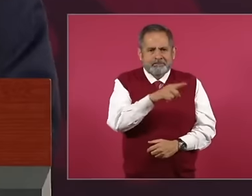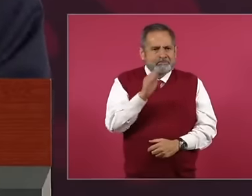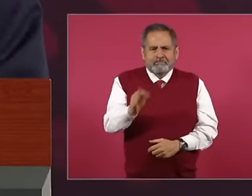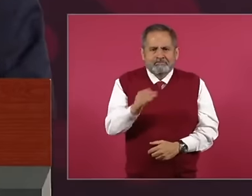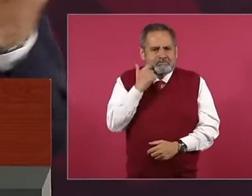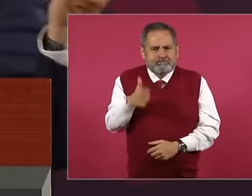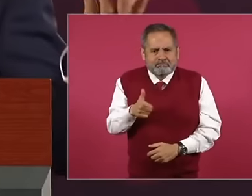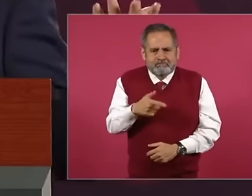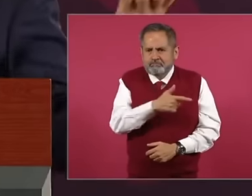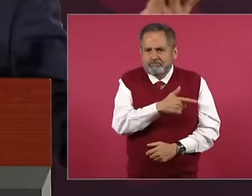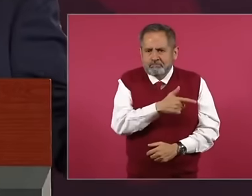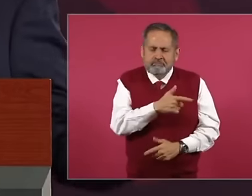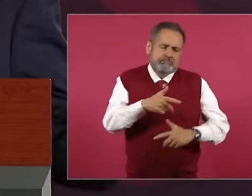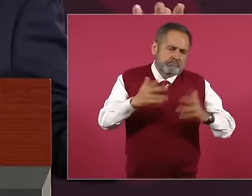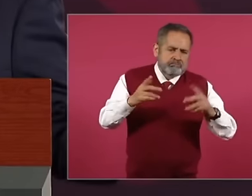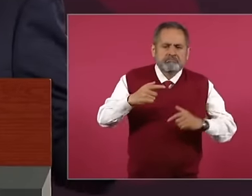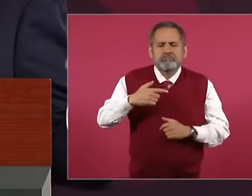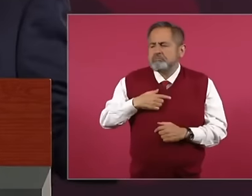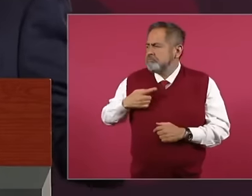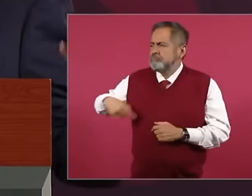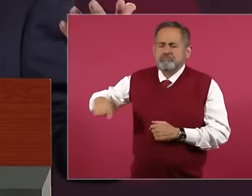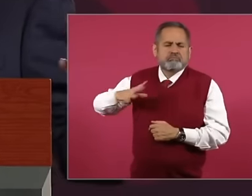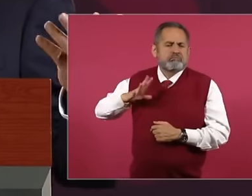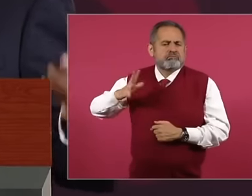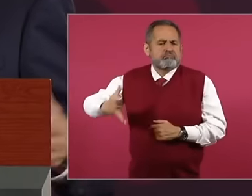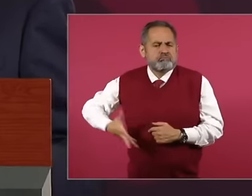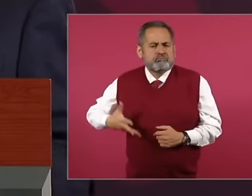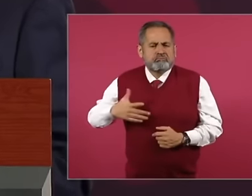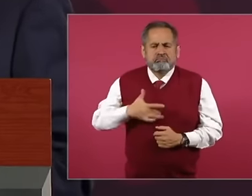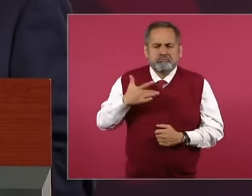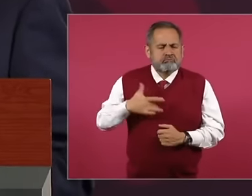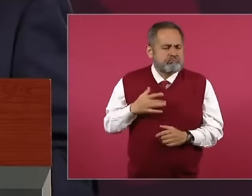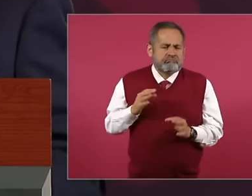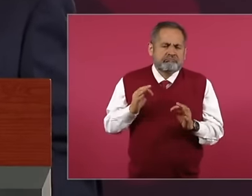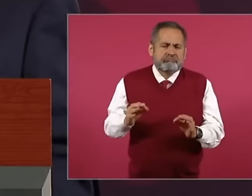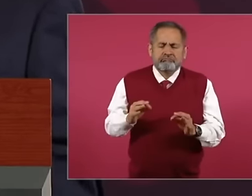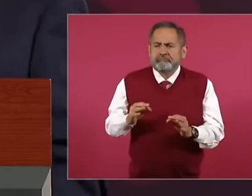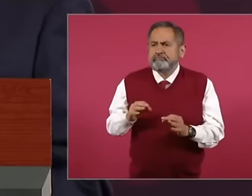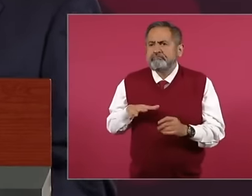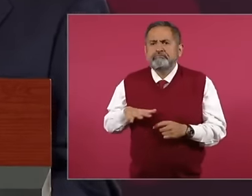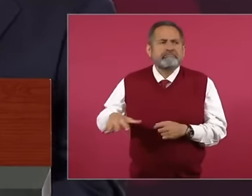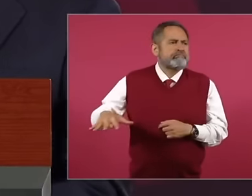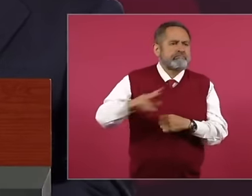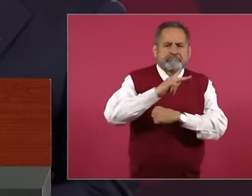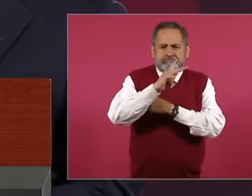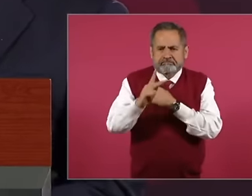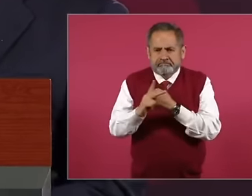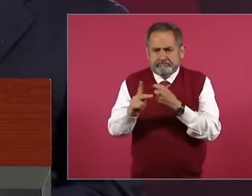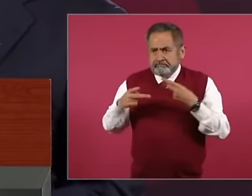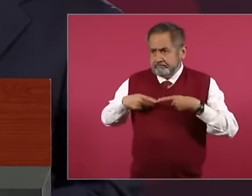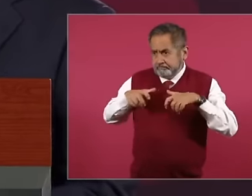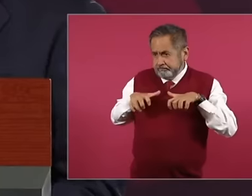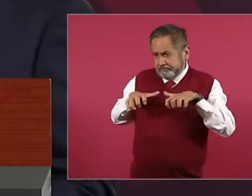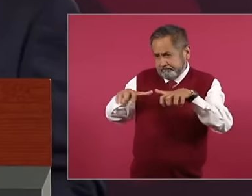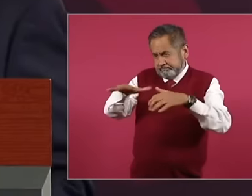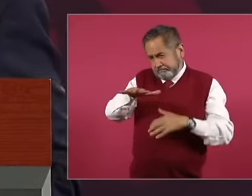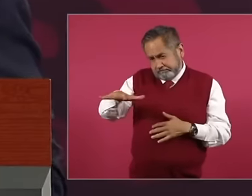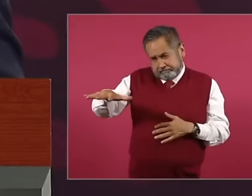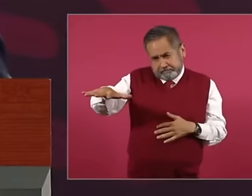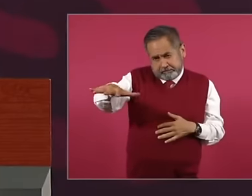pride to live in a country with a people in power.